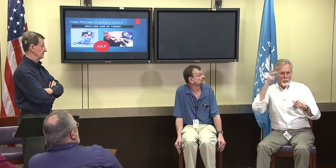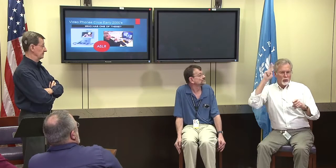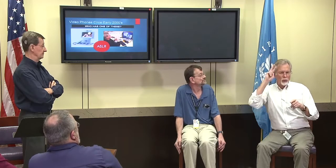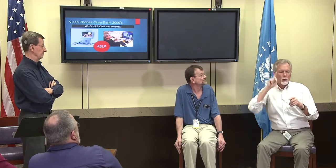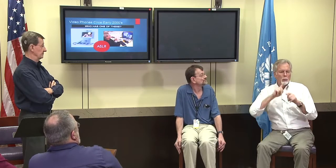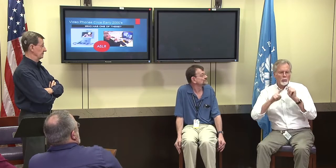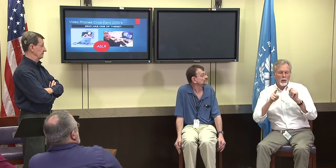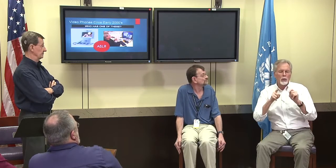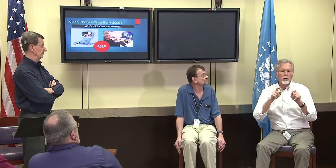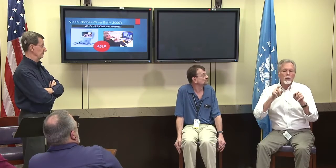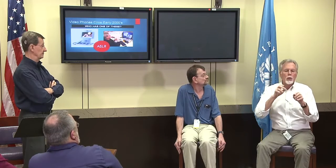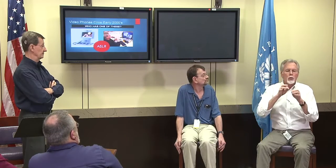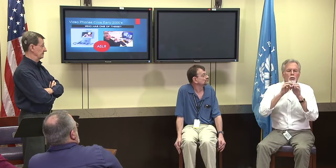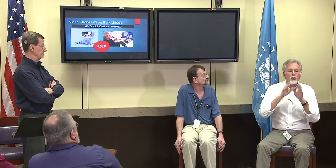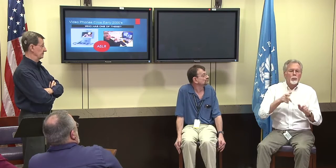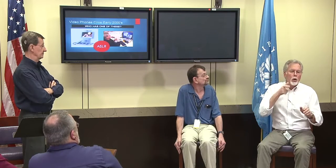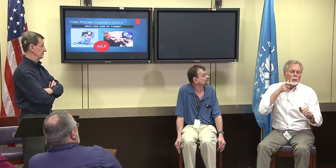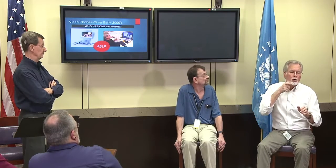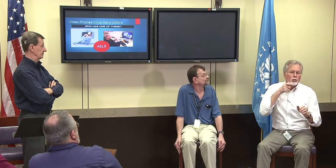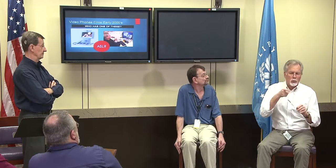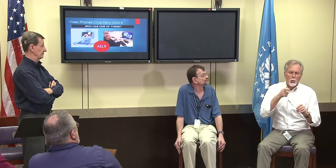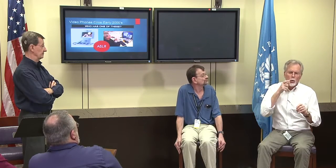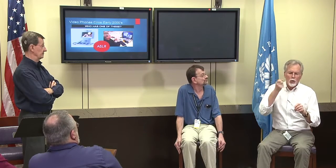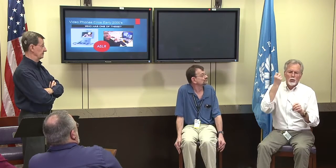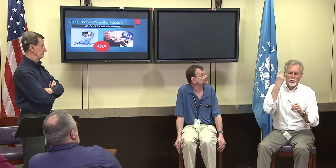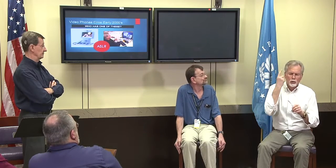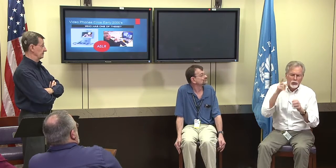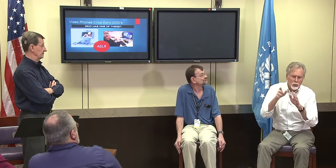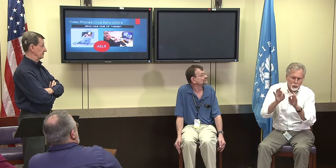through ASL so there's far fewer misunderstandings.